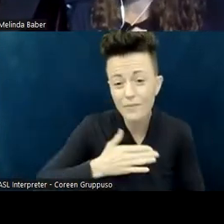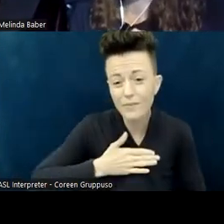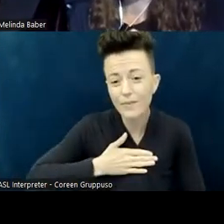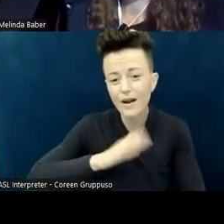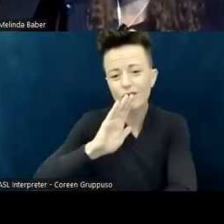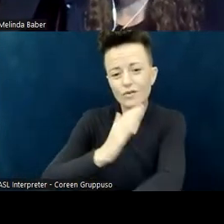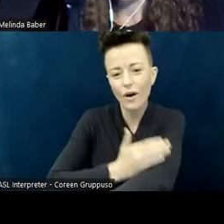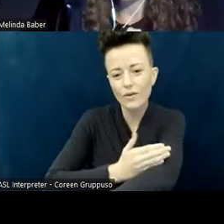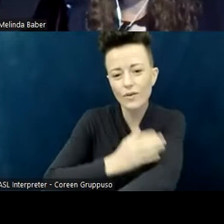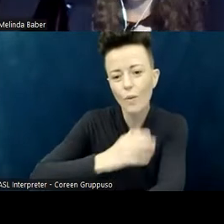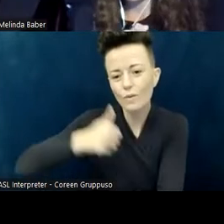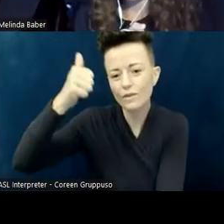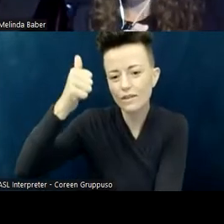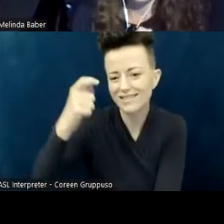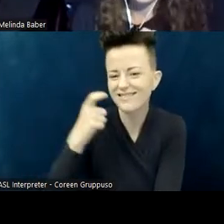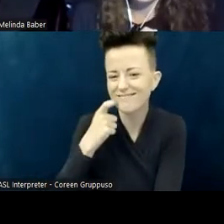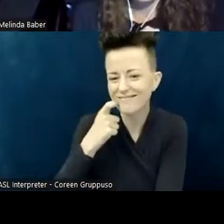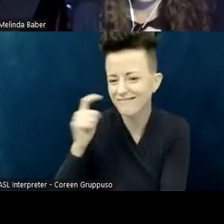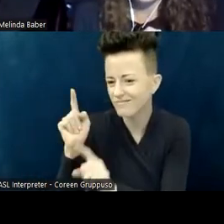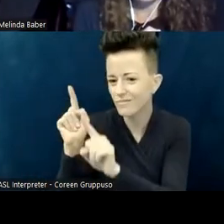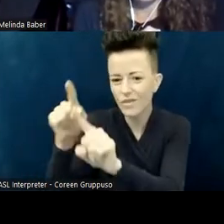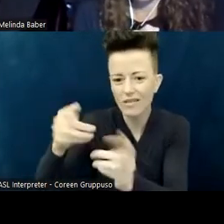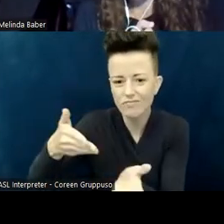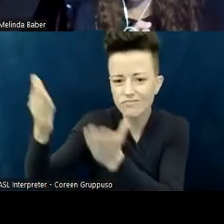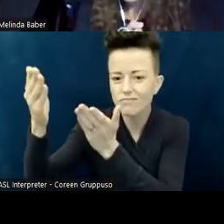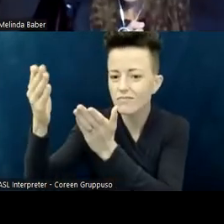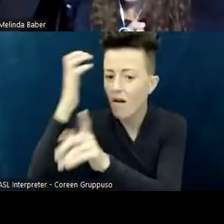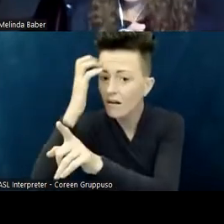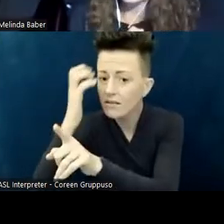and I am in between staying with her